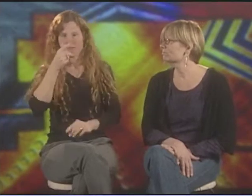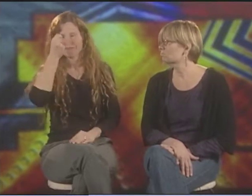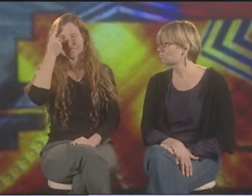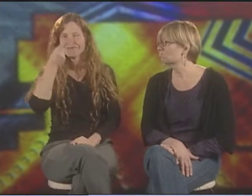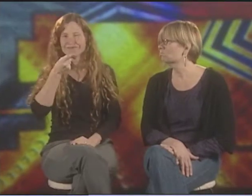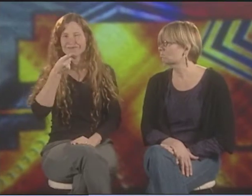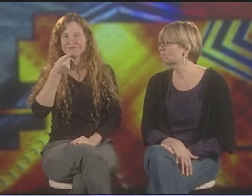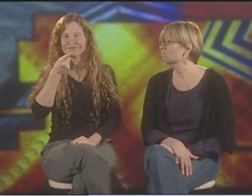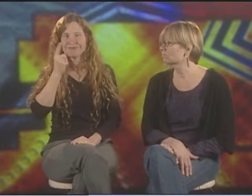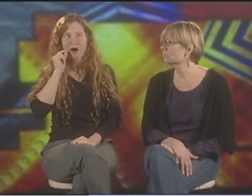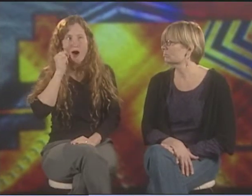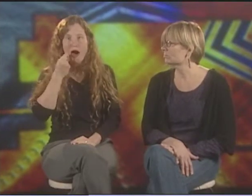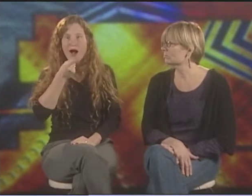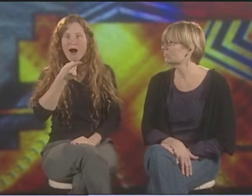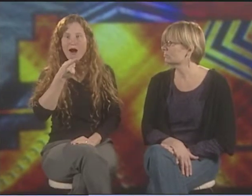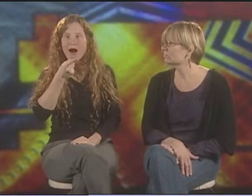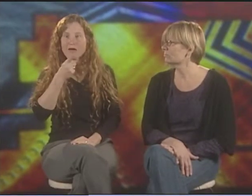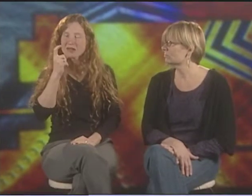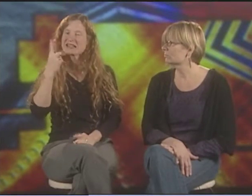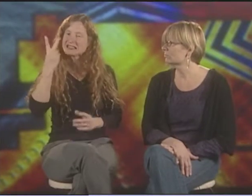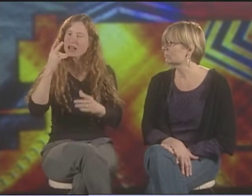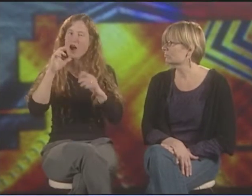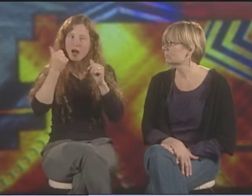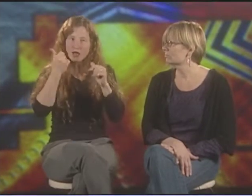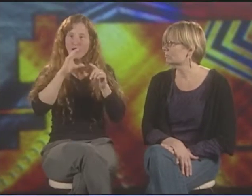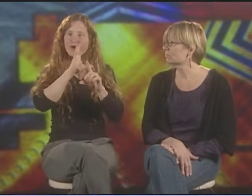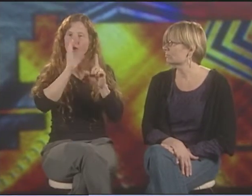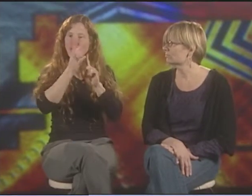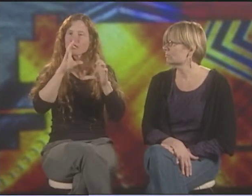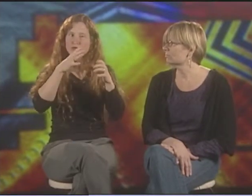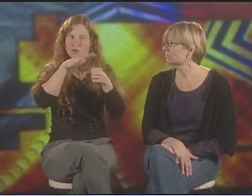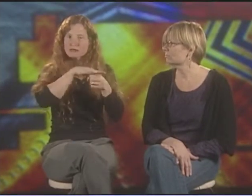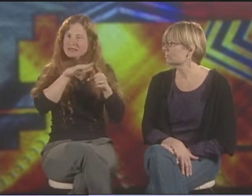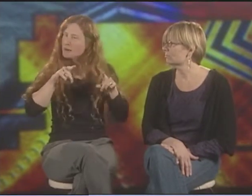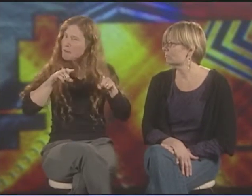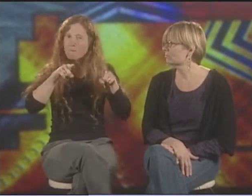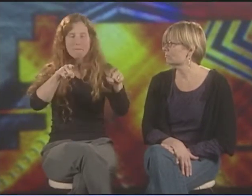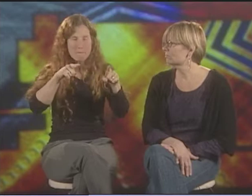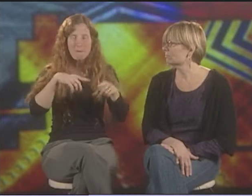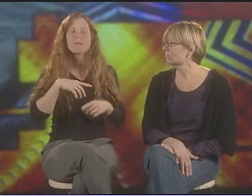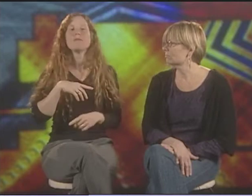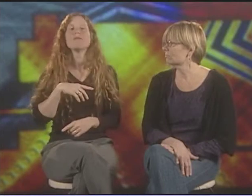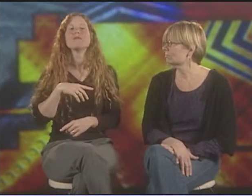WHO WERE ARTISTS SAW IT AND THEY GOT IT IMMEDIATELY AND THOUGHT IT WAS AMAZING, BECAUSE THEY COULD SEE OTHER CULTURAL GROUPS